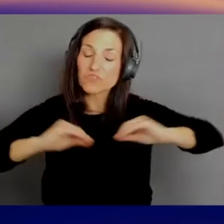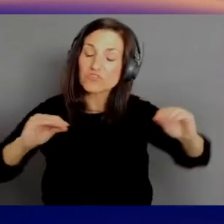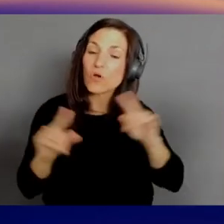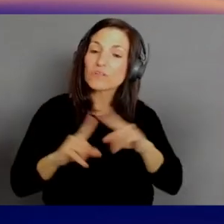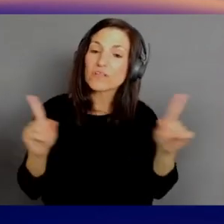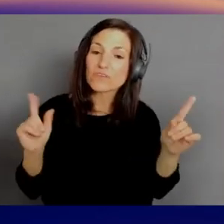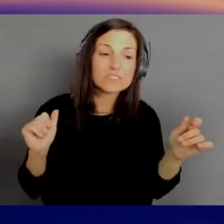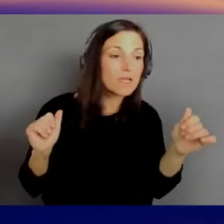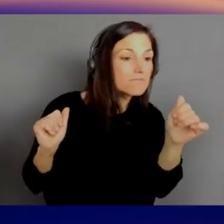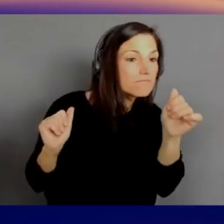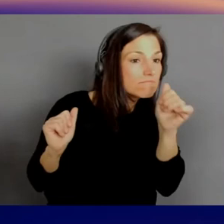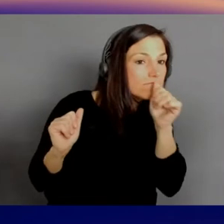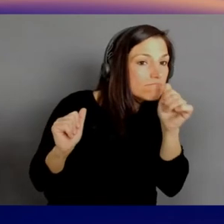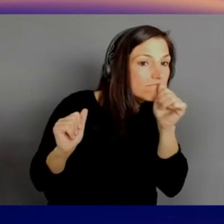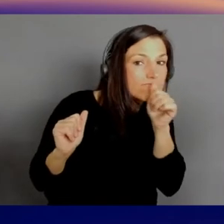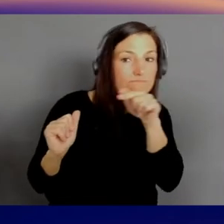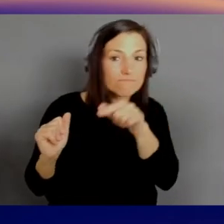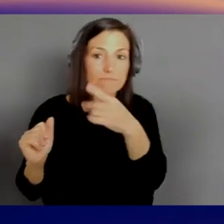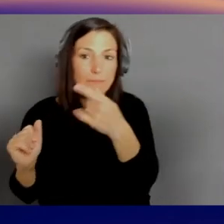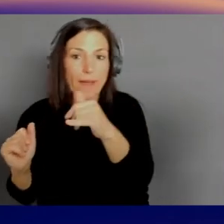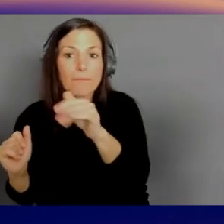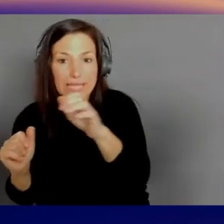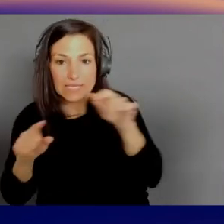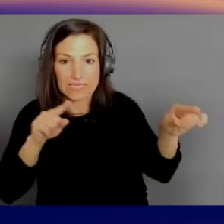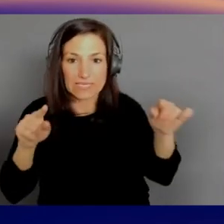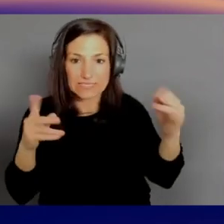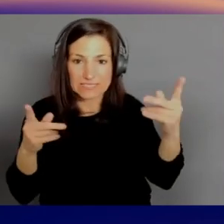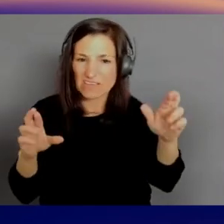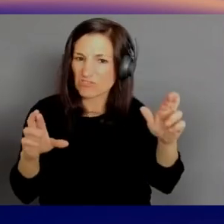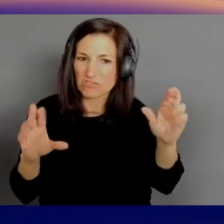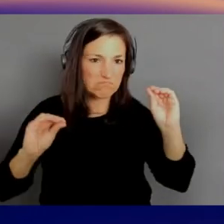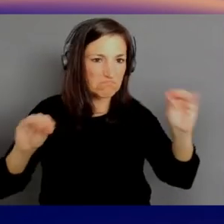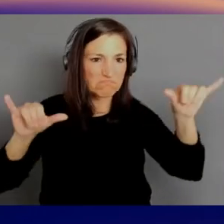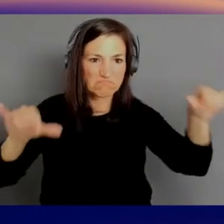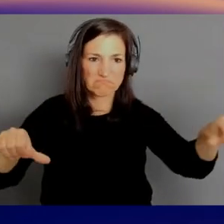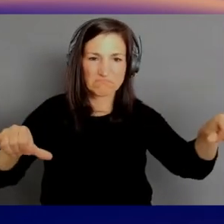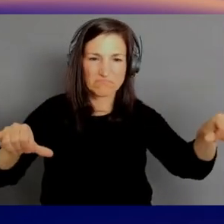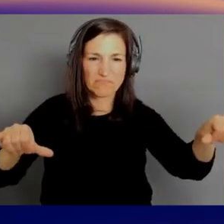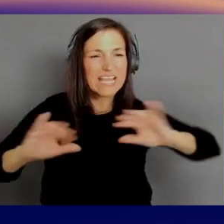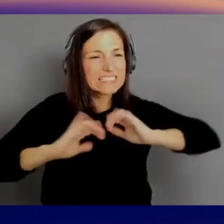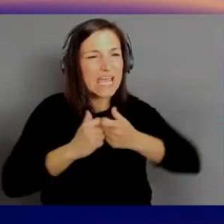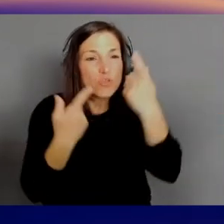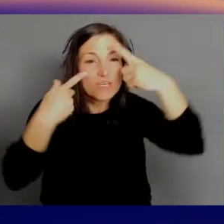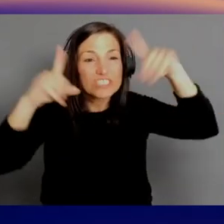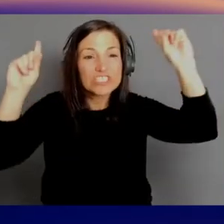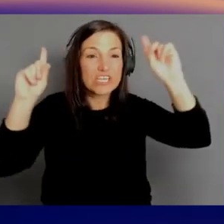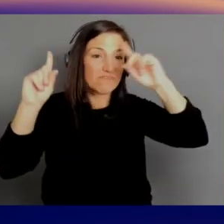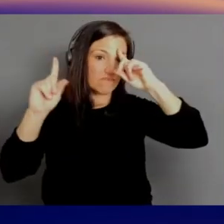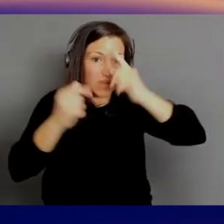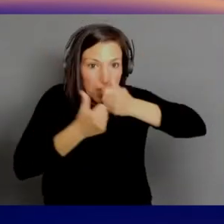It becomes how you achieve compliance. So clockwise, starting at three o'clock. Are you with me?